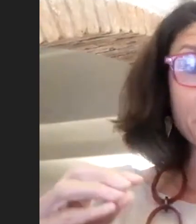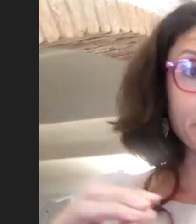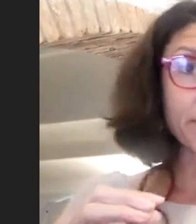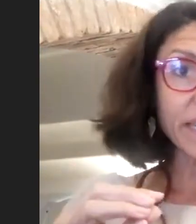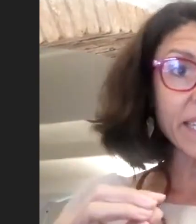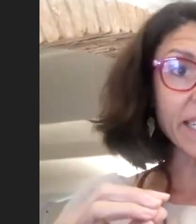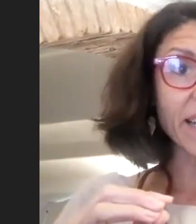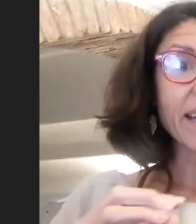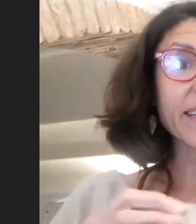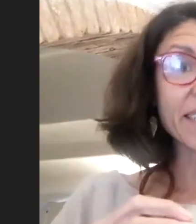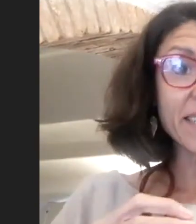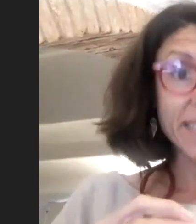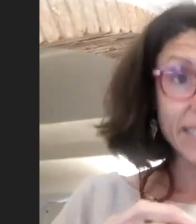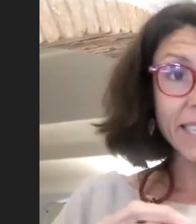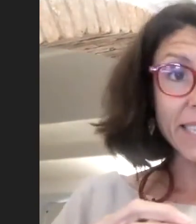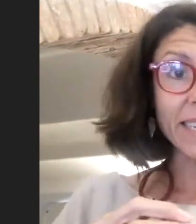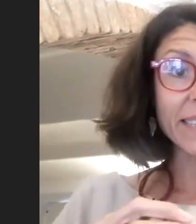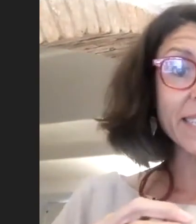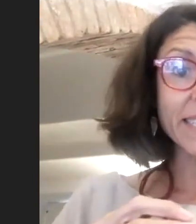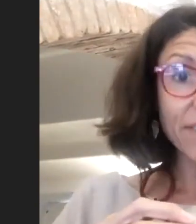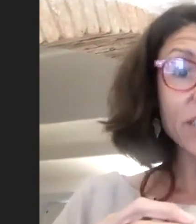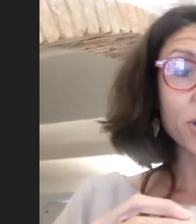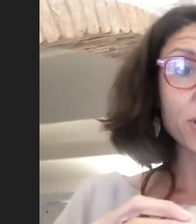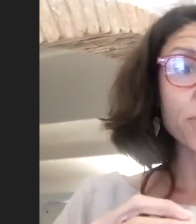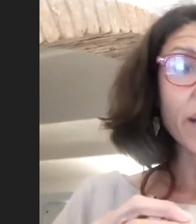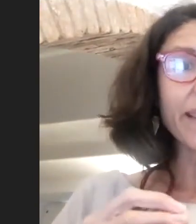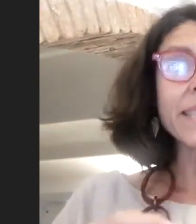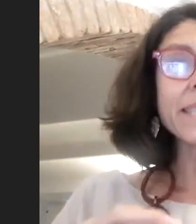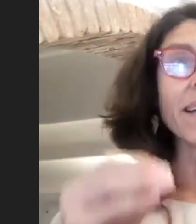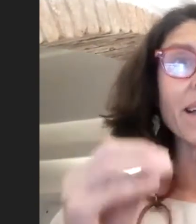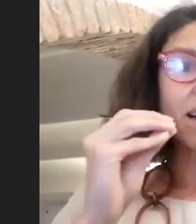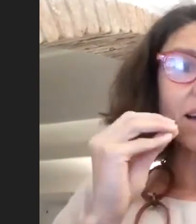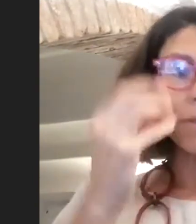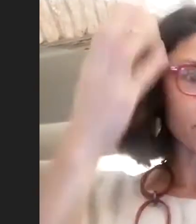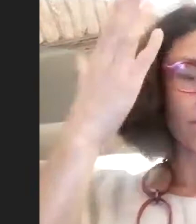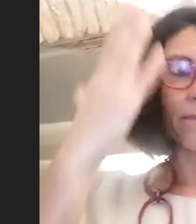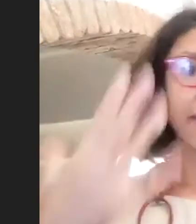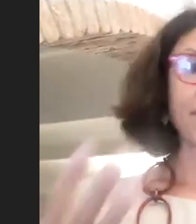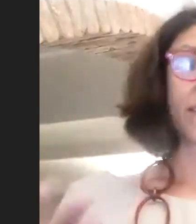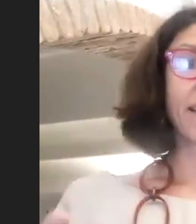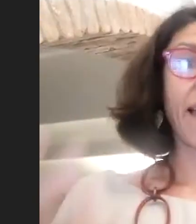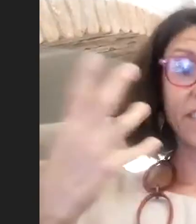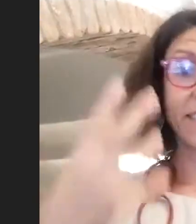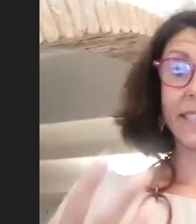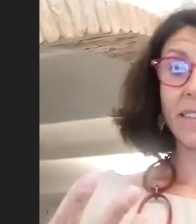with a human being that's is a citizen that is giving to you this evidence,